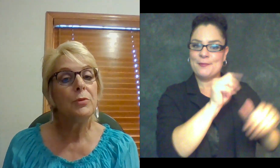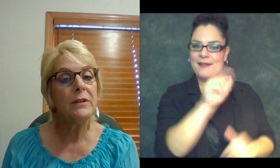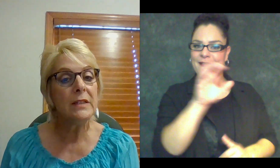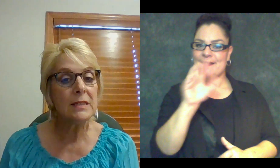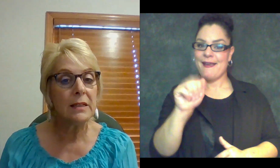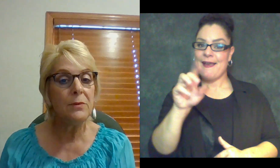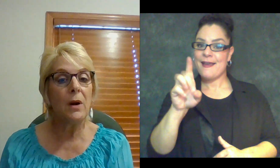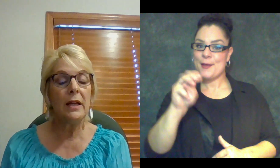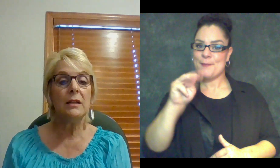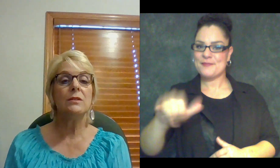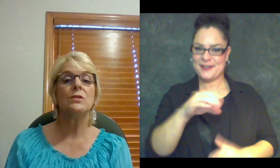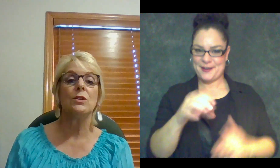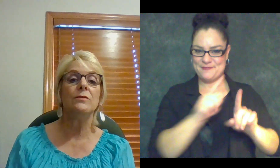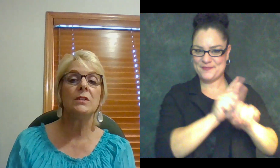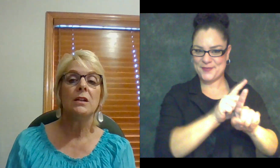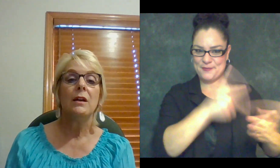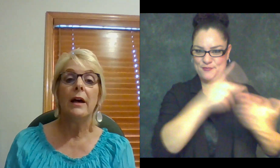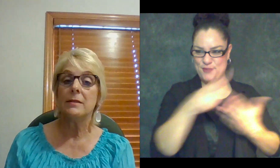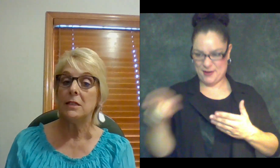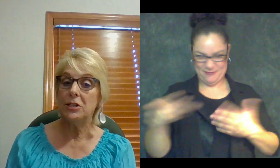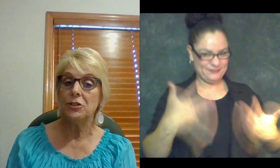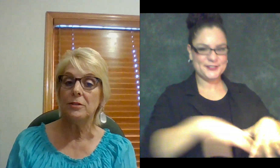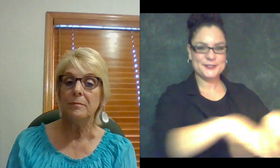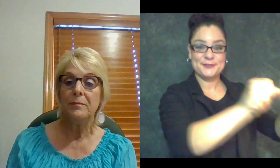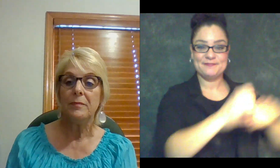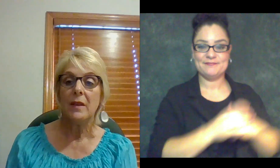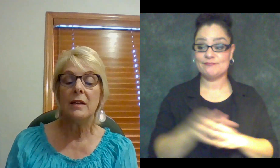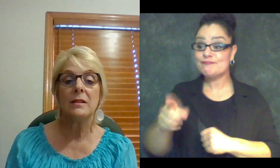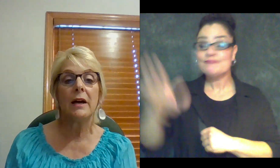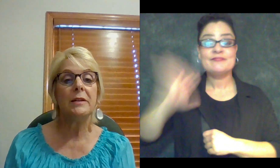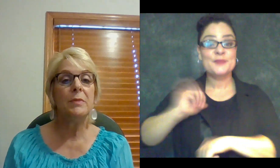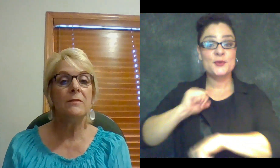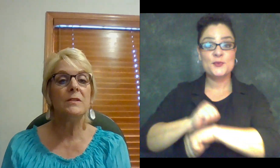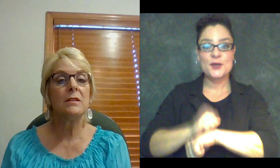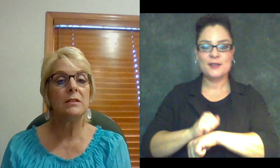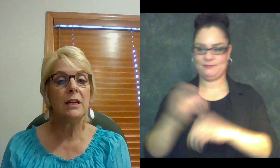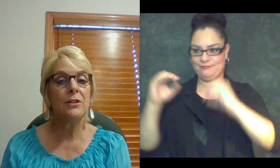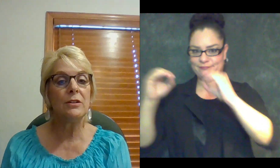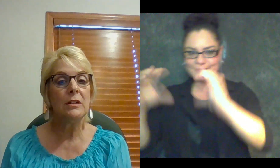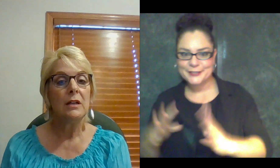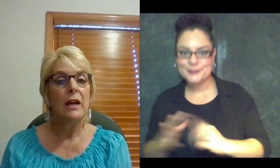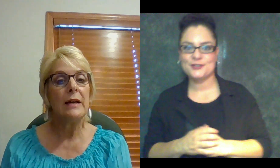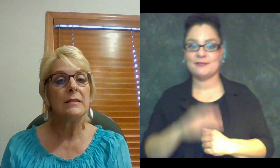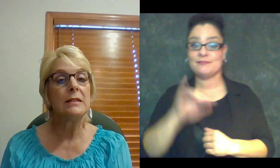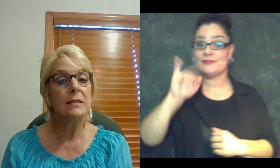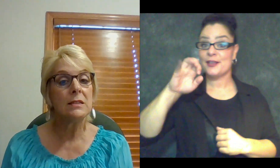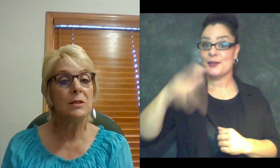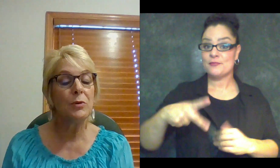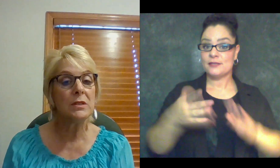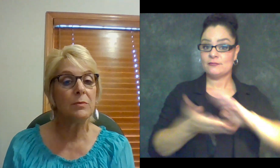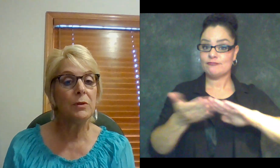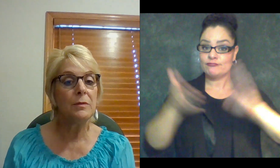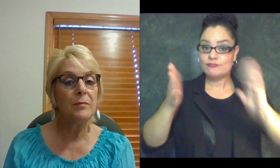Previously, Ryan has served as a teacher, as an IEP facilitator, as an assistant principal,